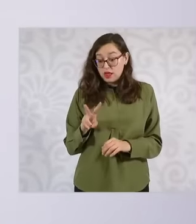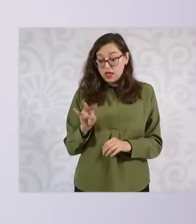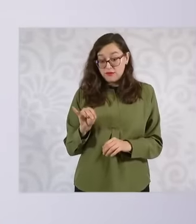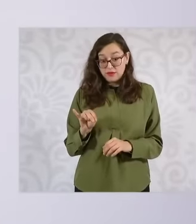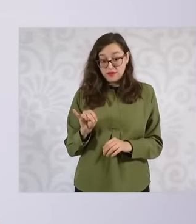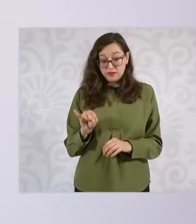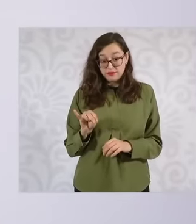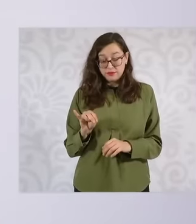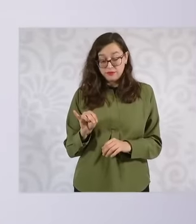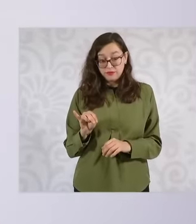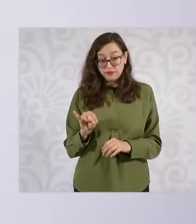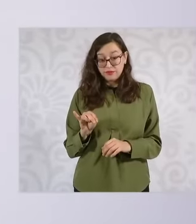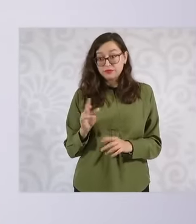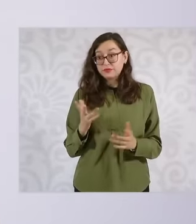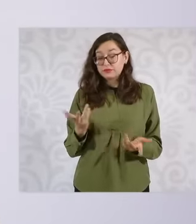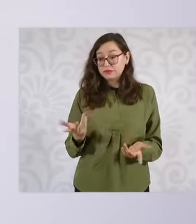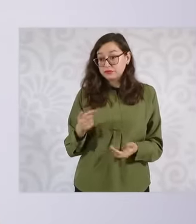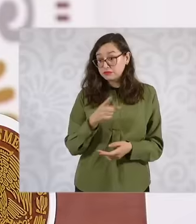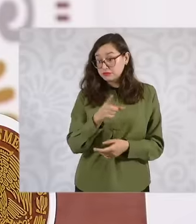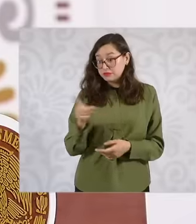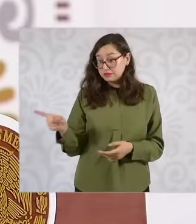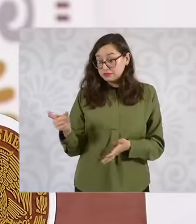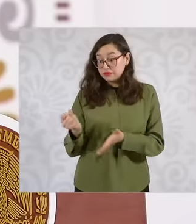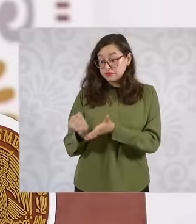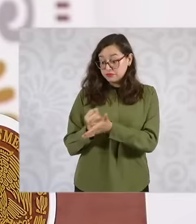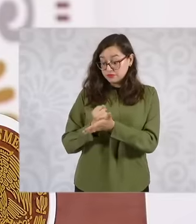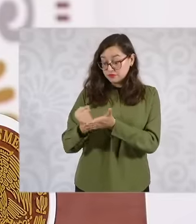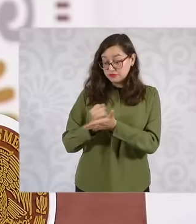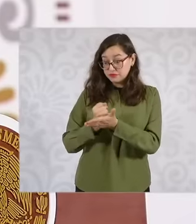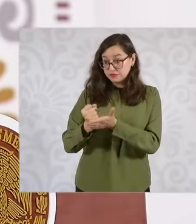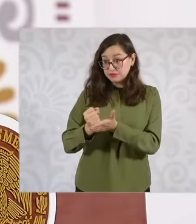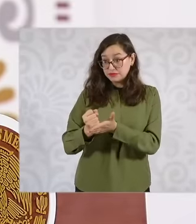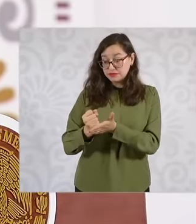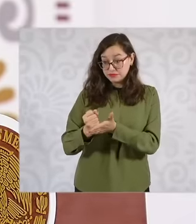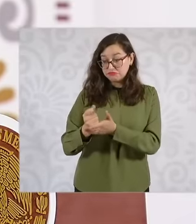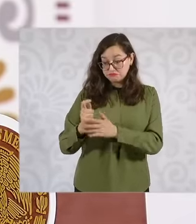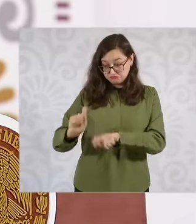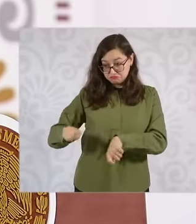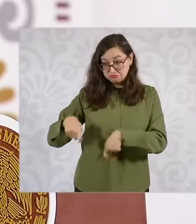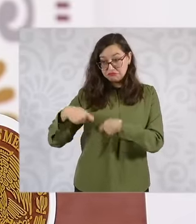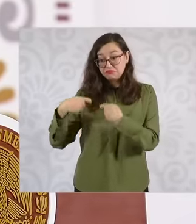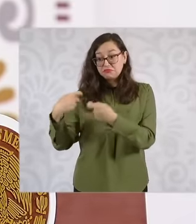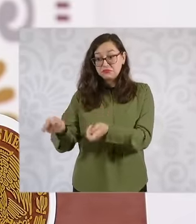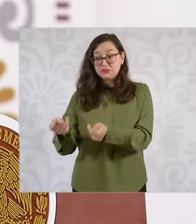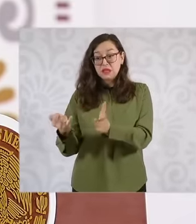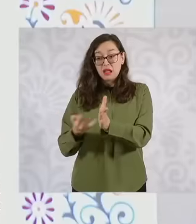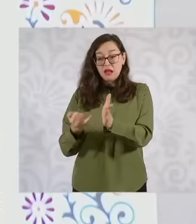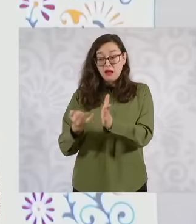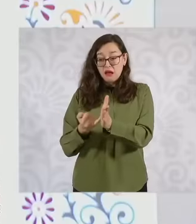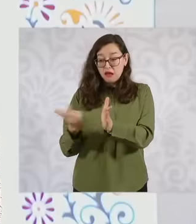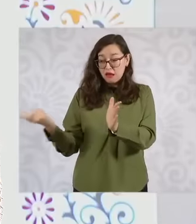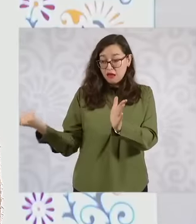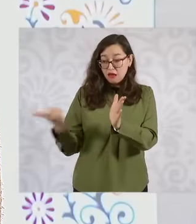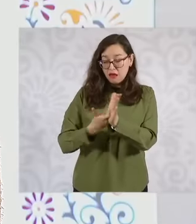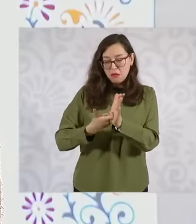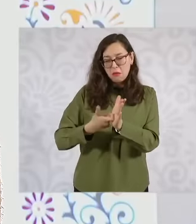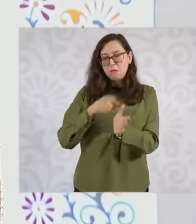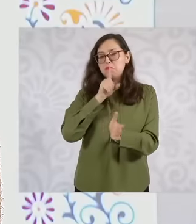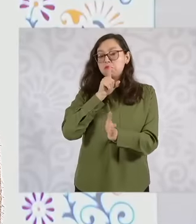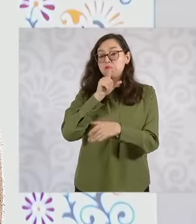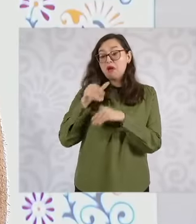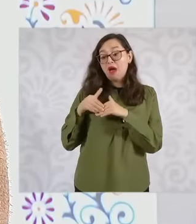they will be given a 0% credit interest to be paid in 20 years or 15